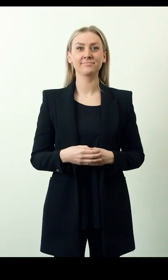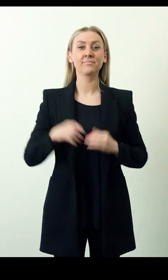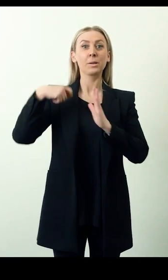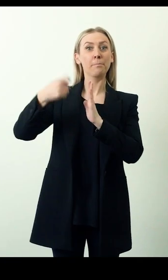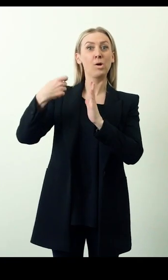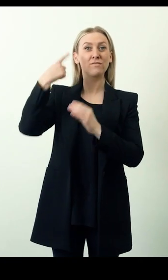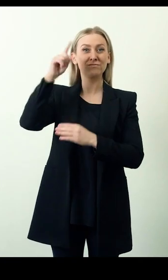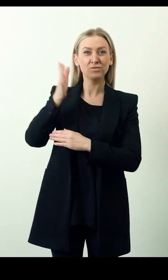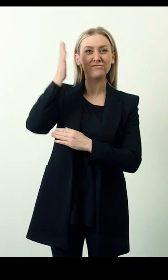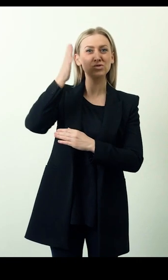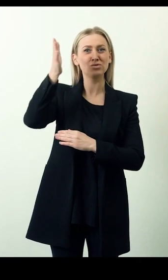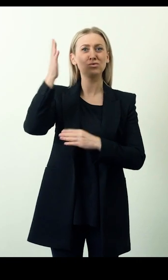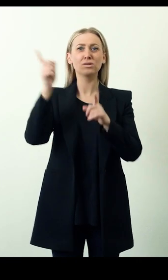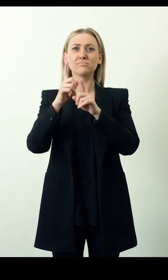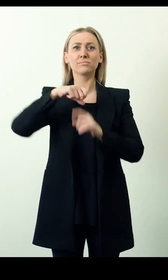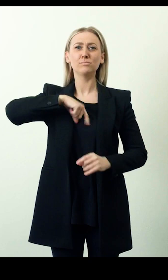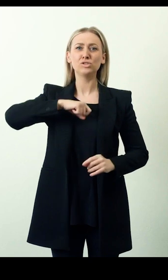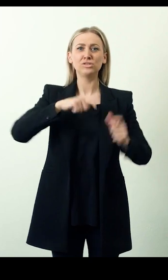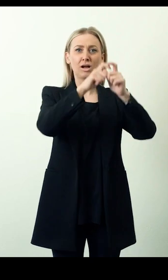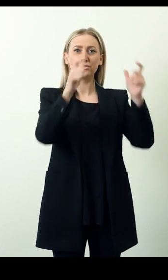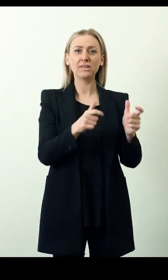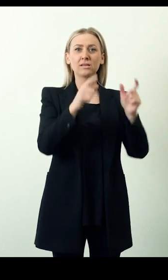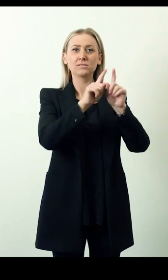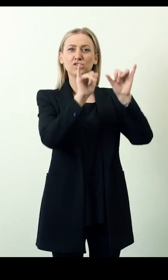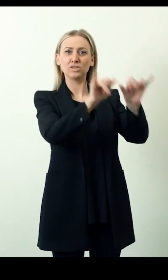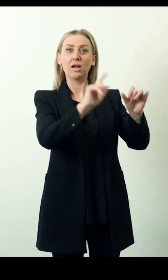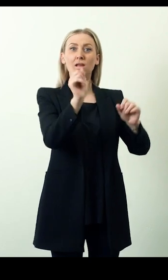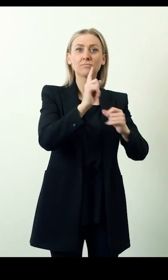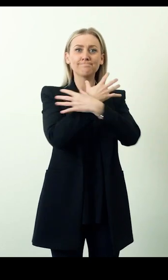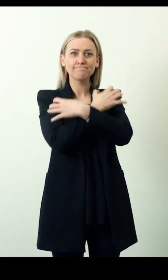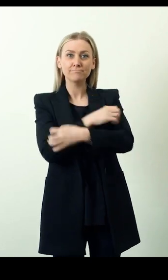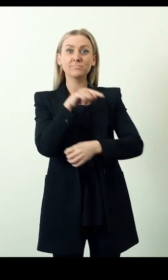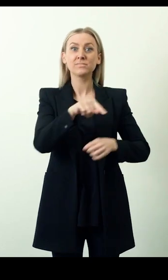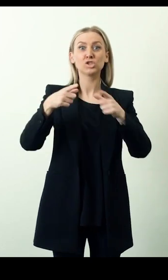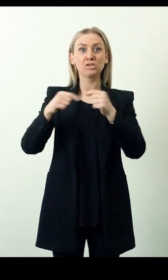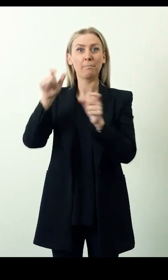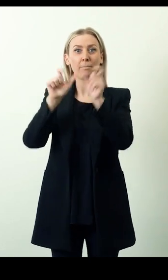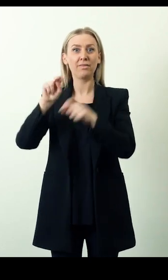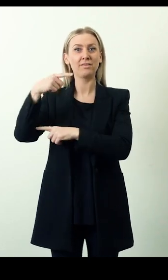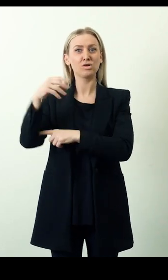The Project for the Future Liberation and Deinstitutionalization of Muscular Dystrophy Wards is a Japanese NGO